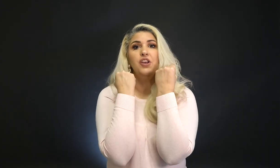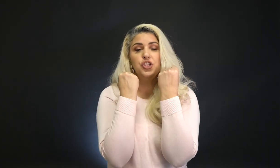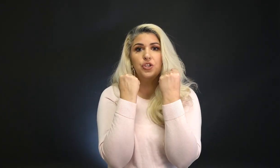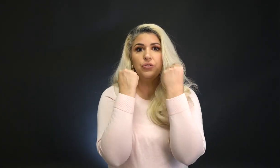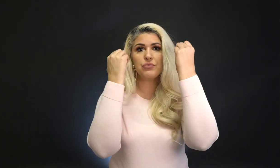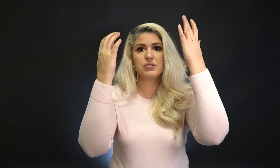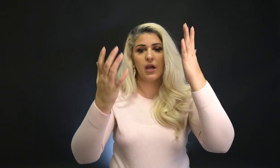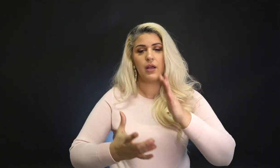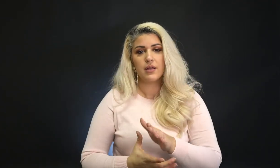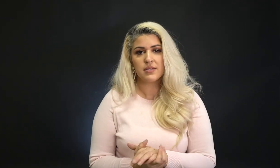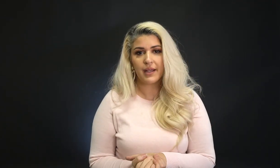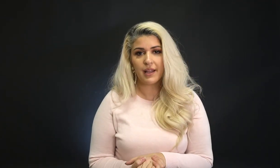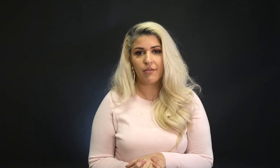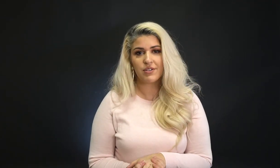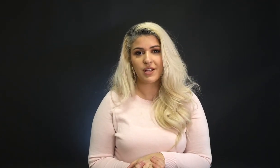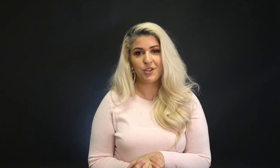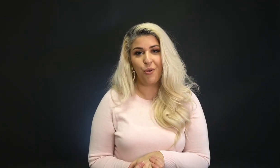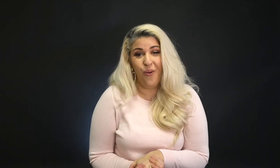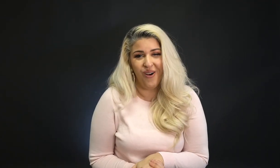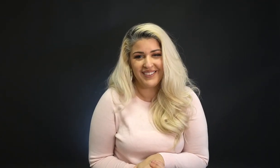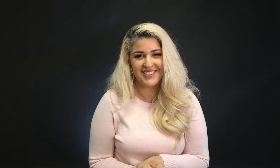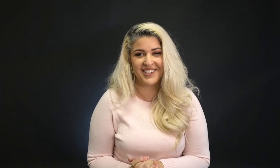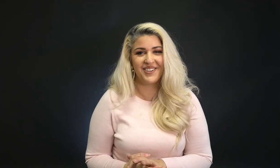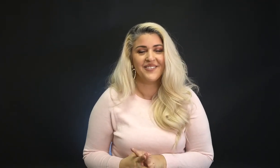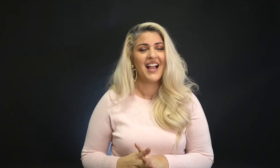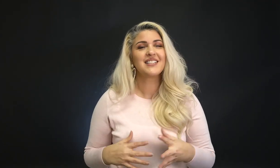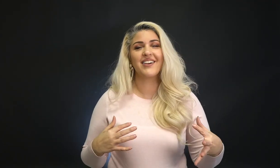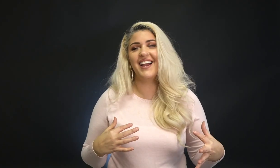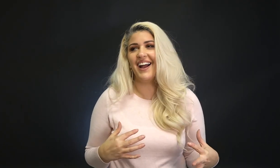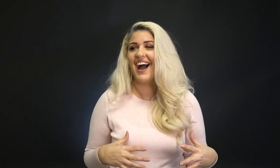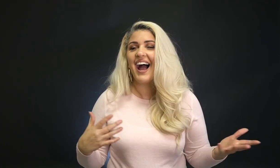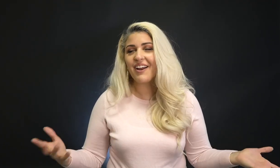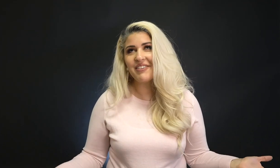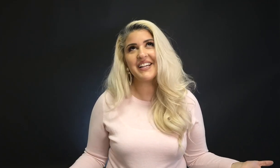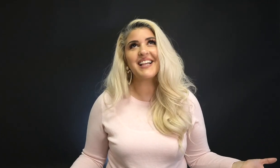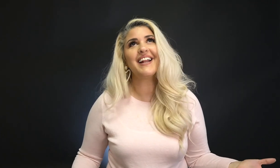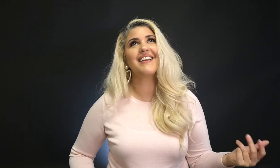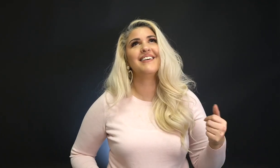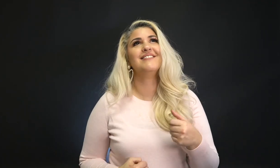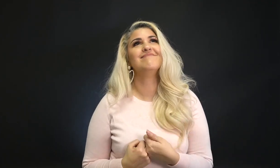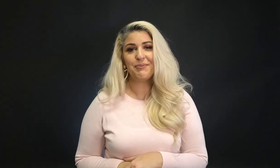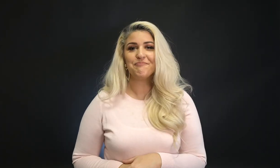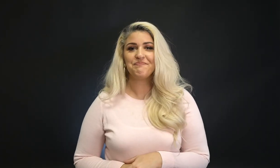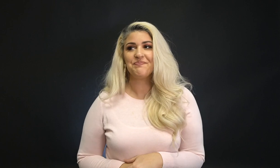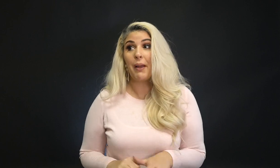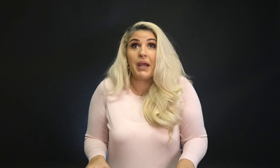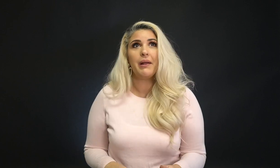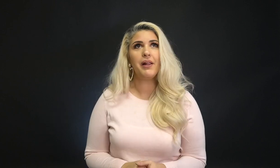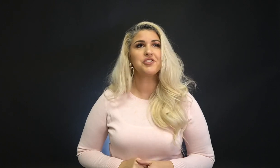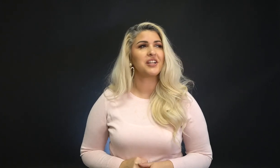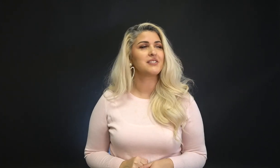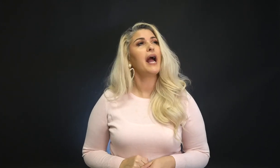and use sign language like you want to. Sorry. I get really excited. Yep. I'm not gonna apologize.